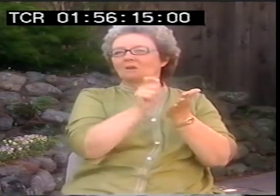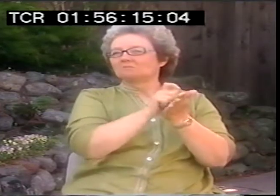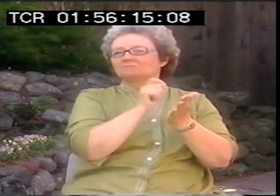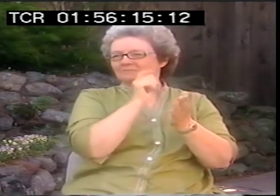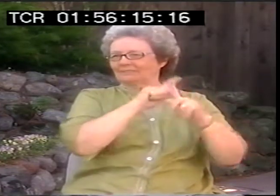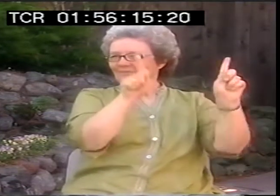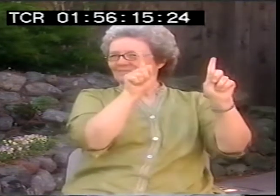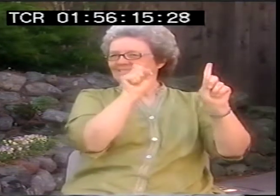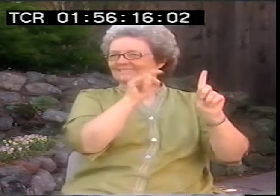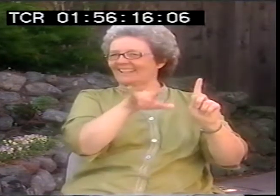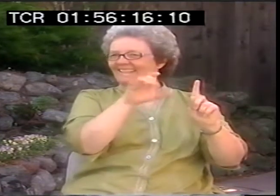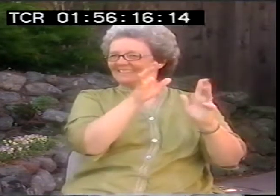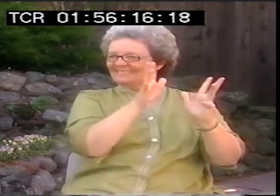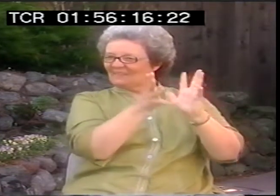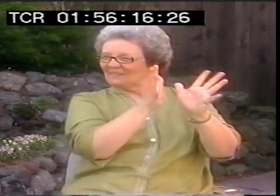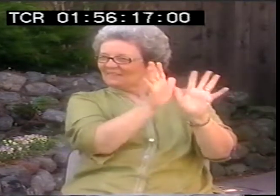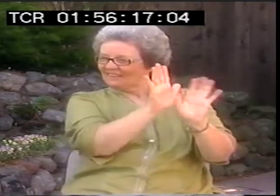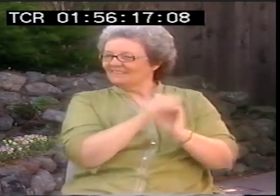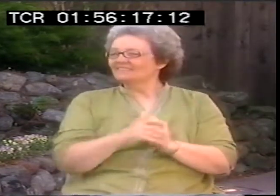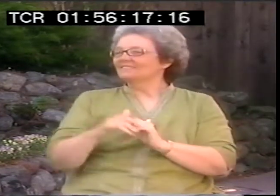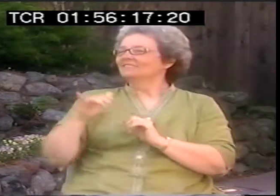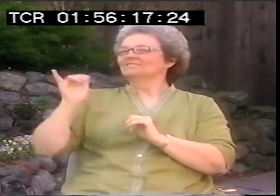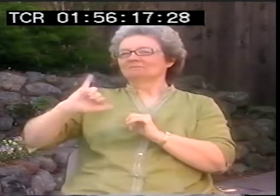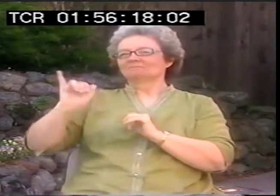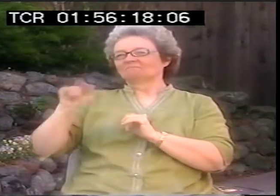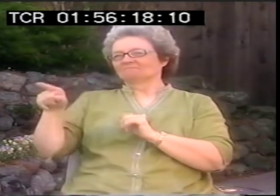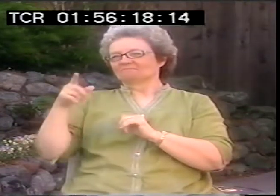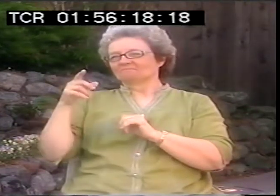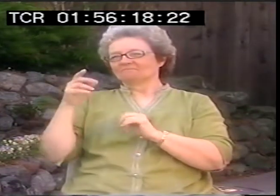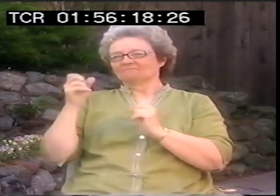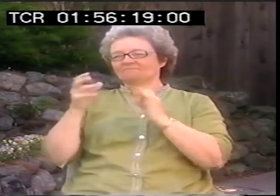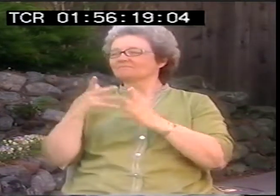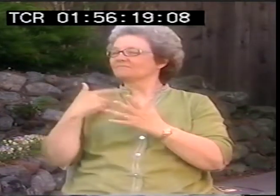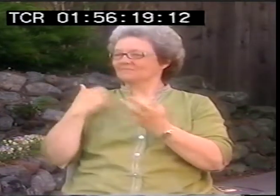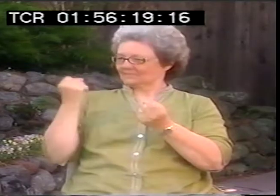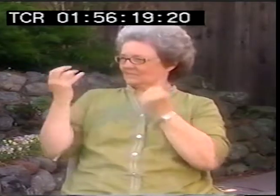It changed. Previous to that it wasn't written. It was a different style altogether.